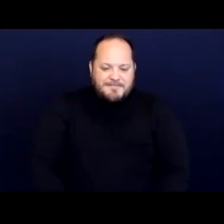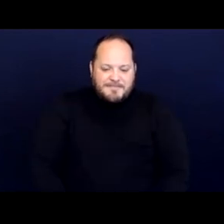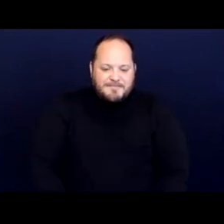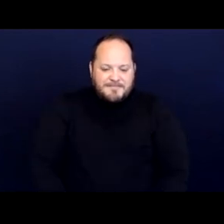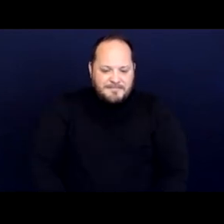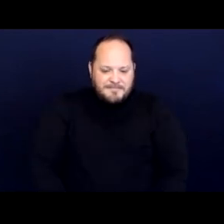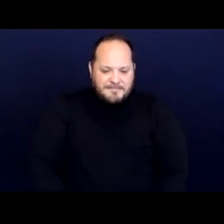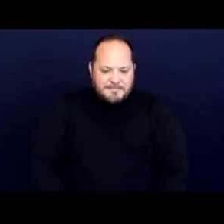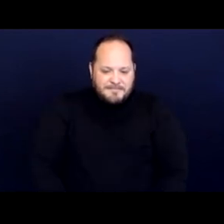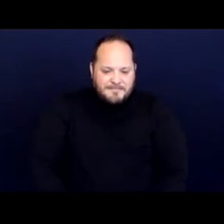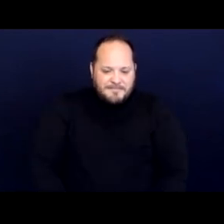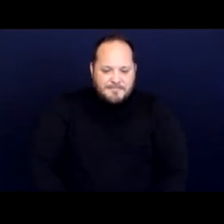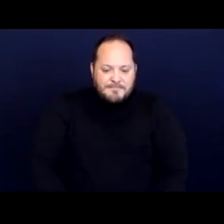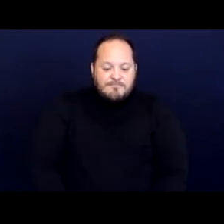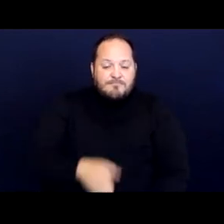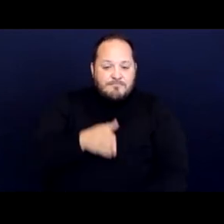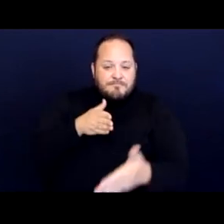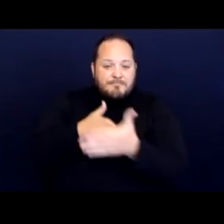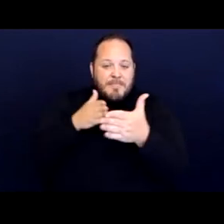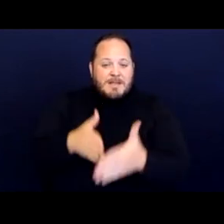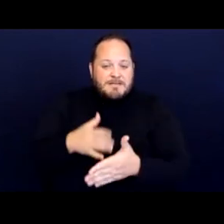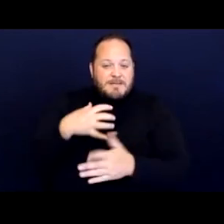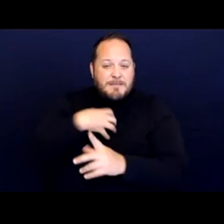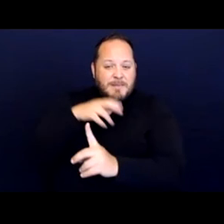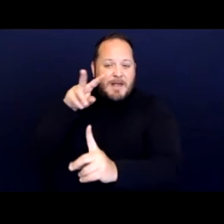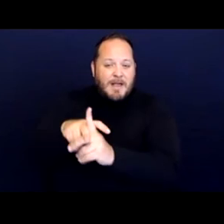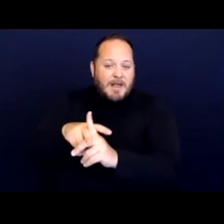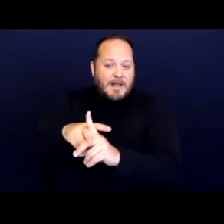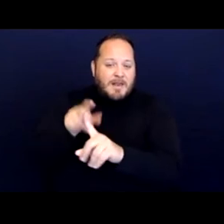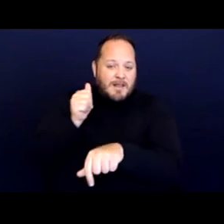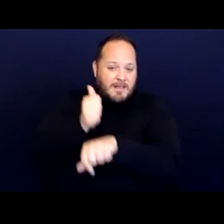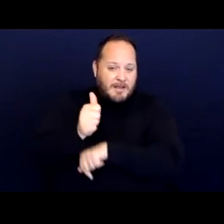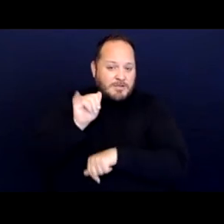So plaintiff's complaint alleged that these ordinances violate